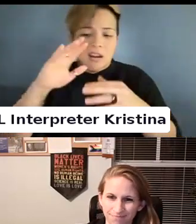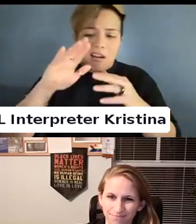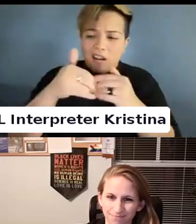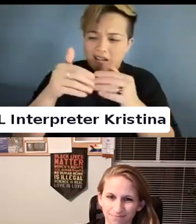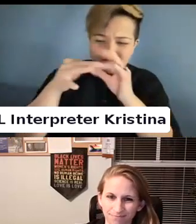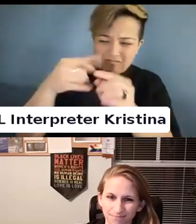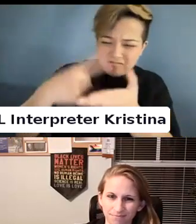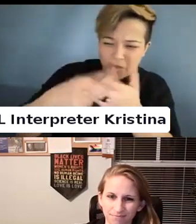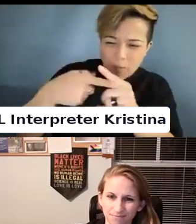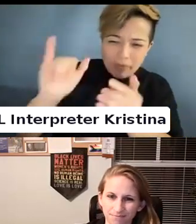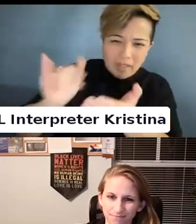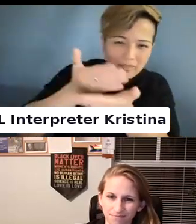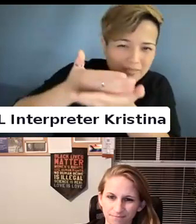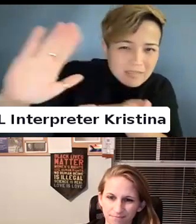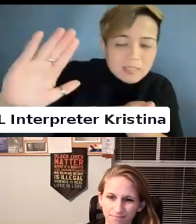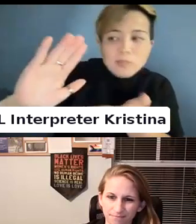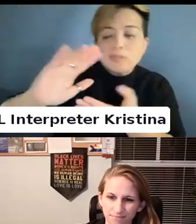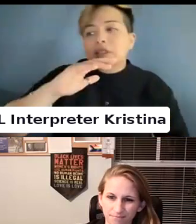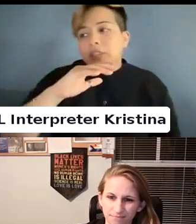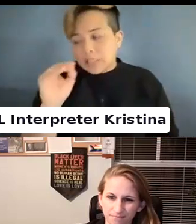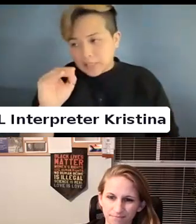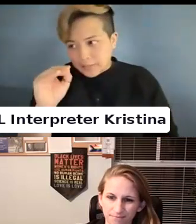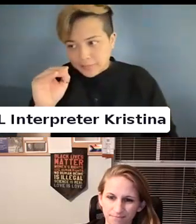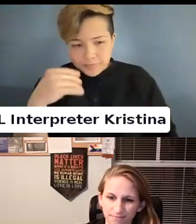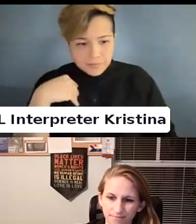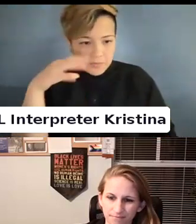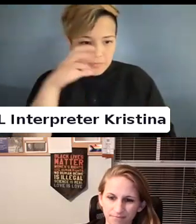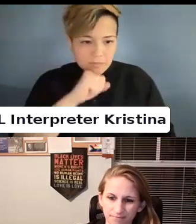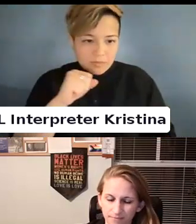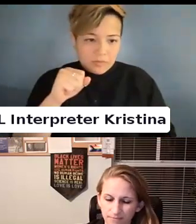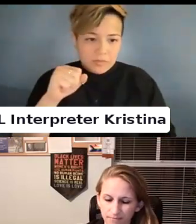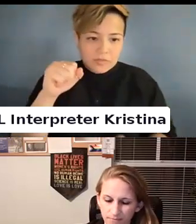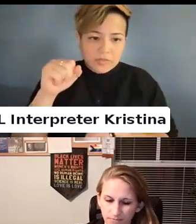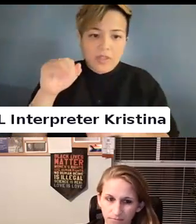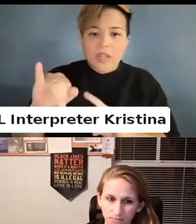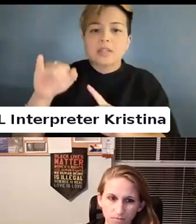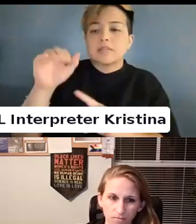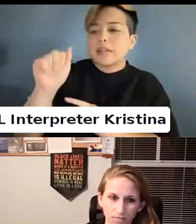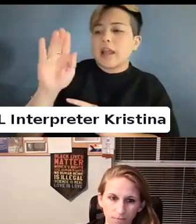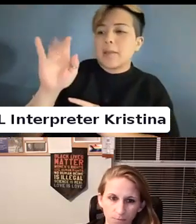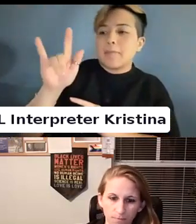and because it is kind of an interesting set of arguments.